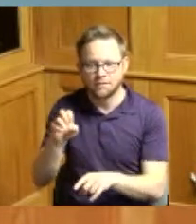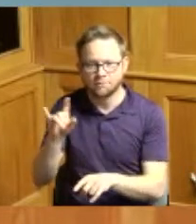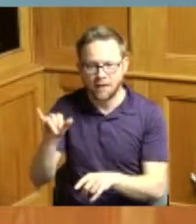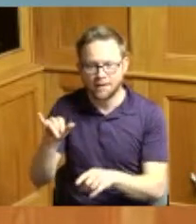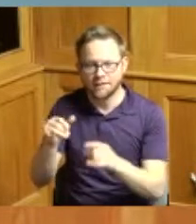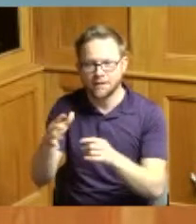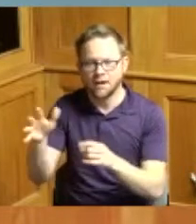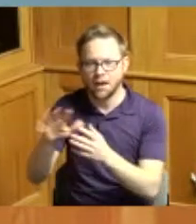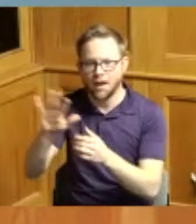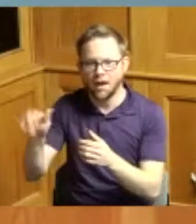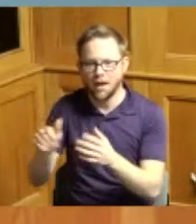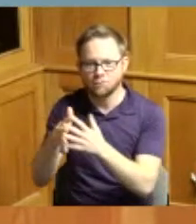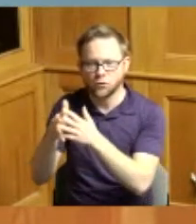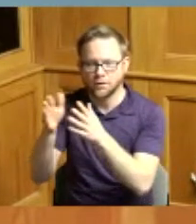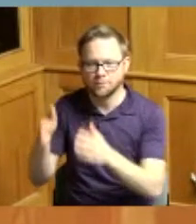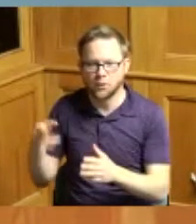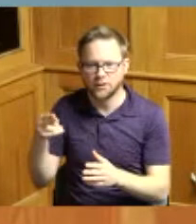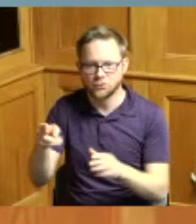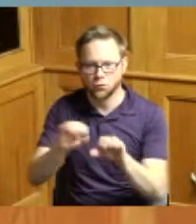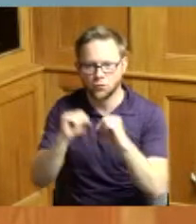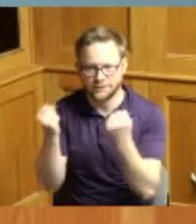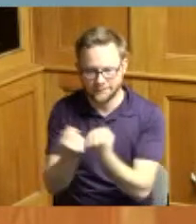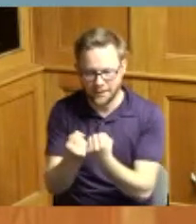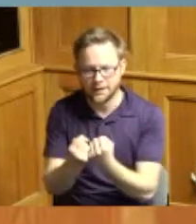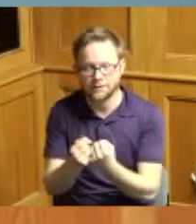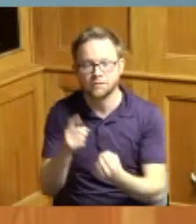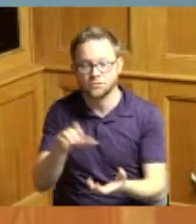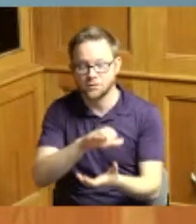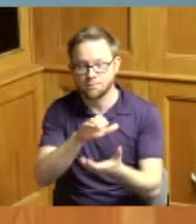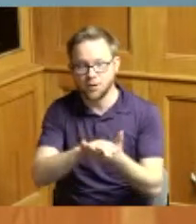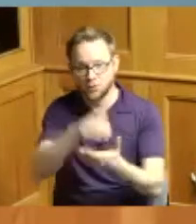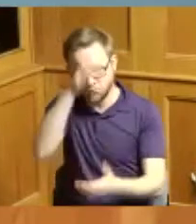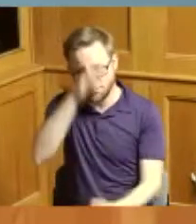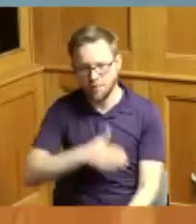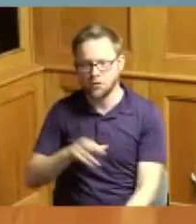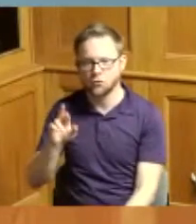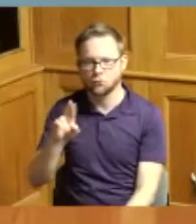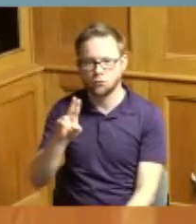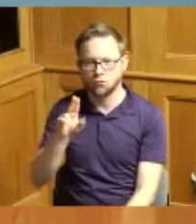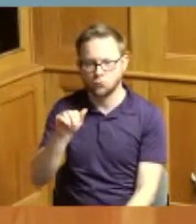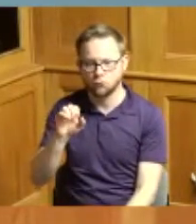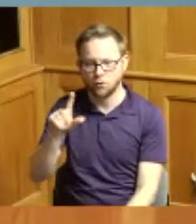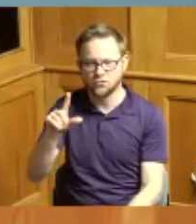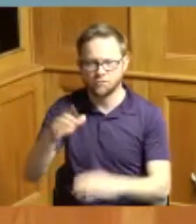society and whereas Gina has been married to Russell Moore for more than 30 years they are the